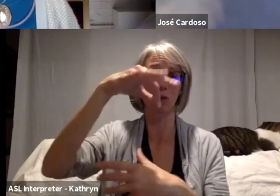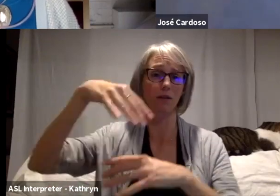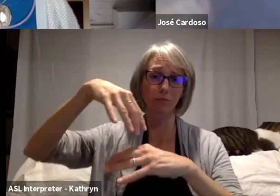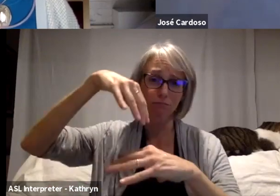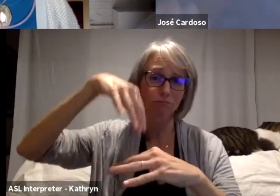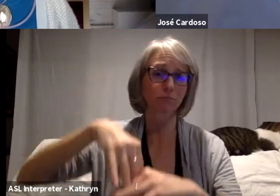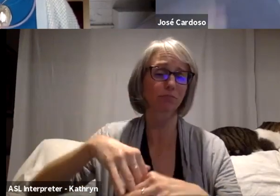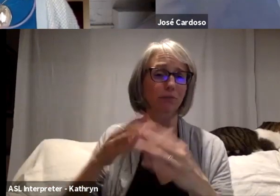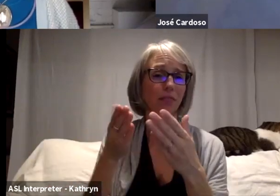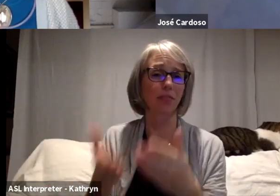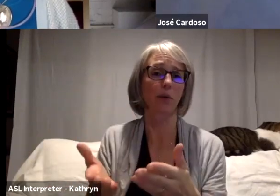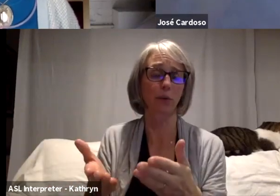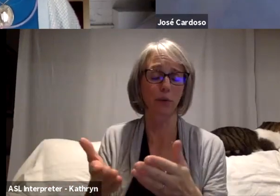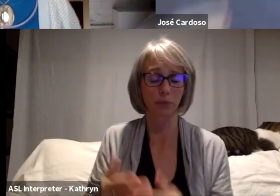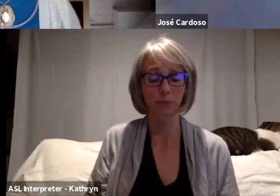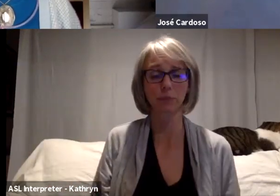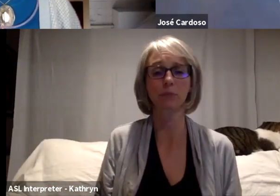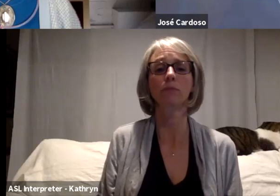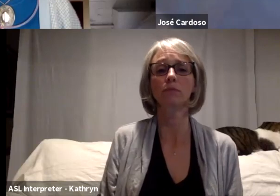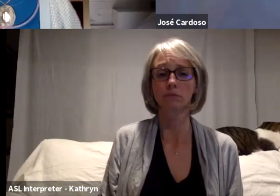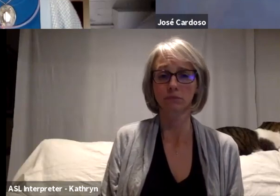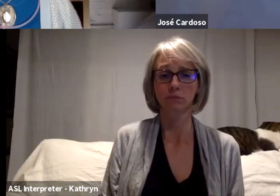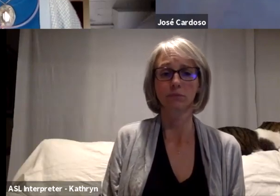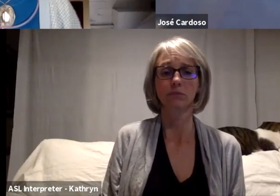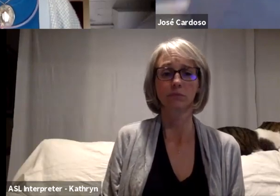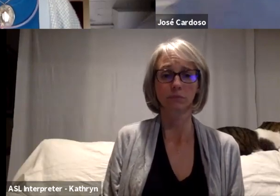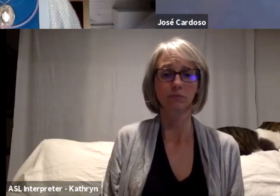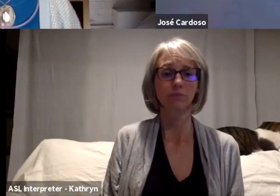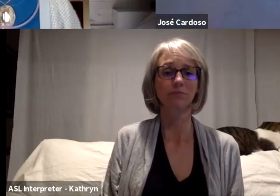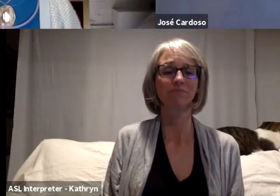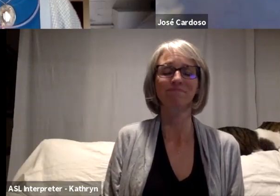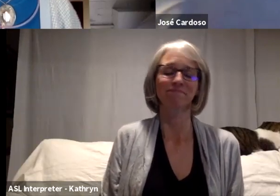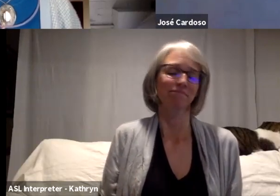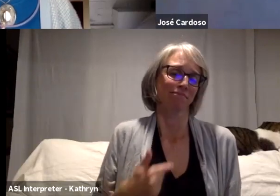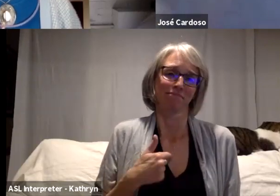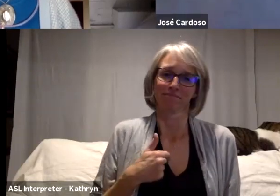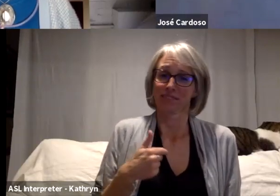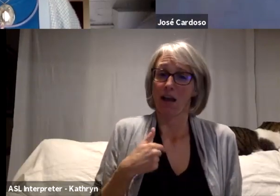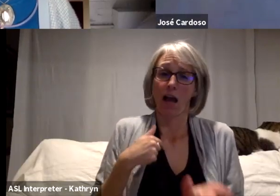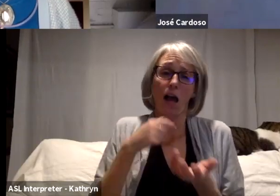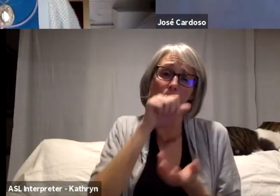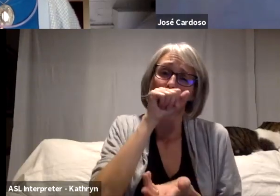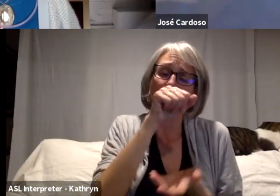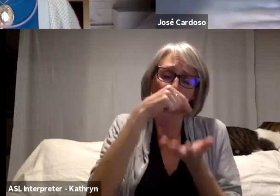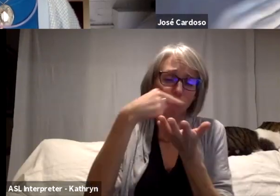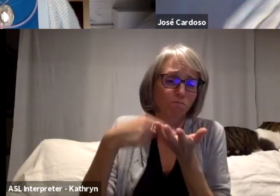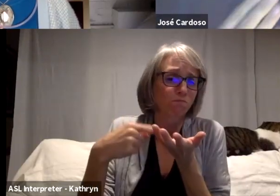I could tell experience a long time, and I love to talk about this because I've seen how spirituality and medicine,